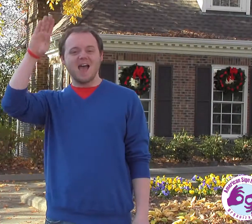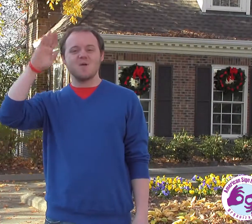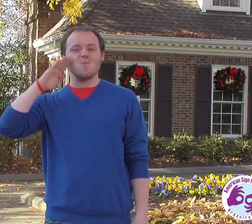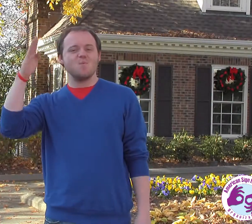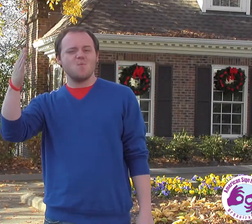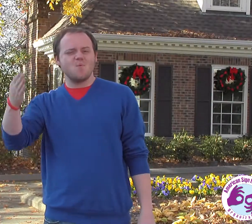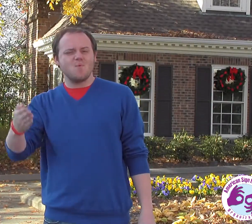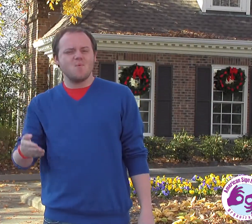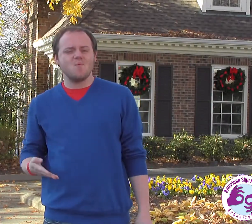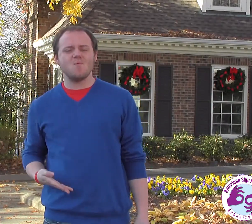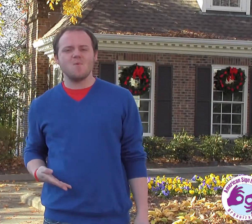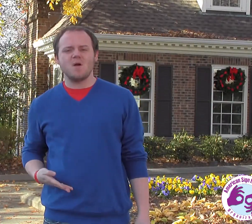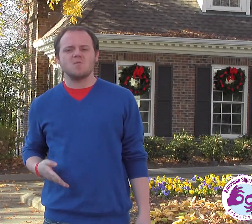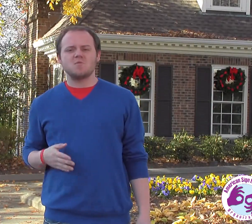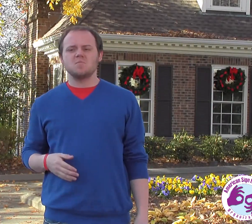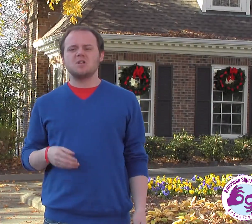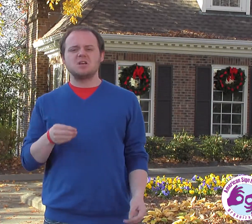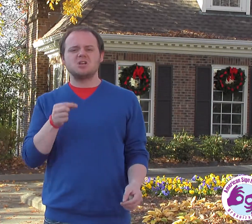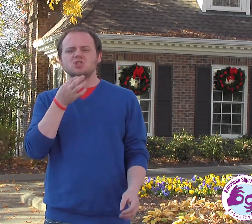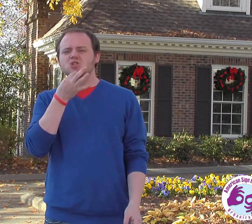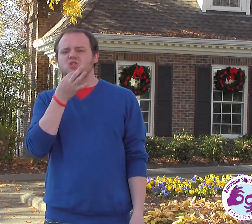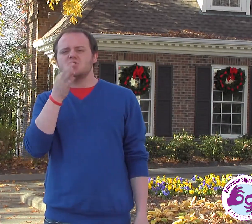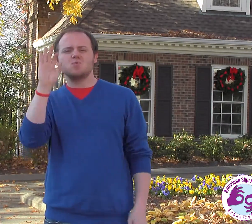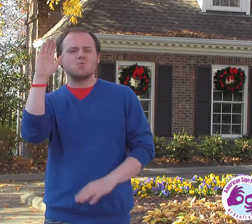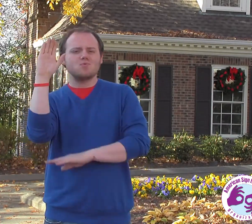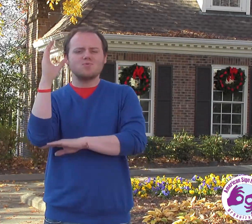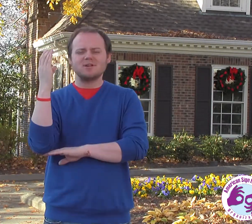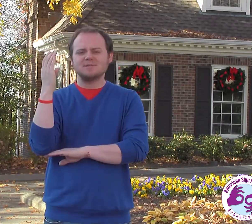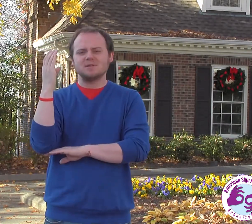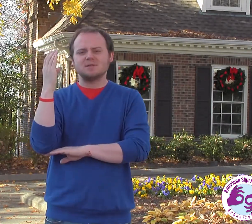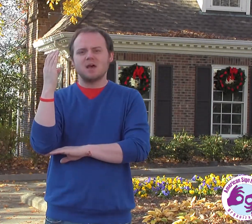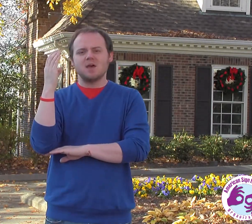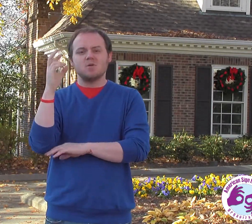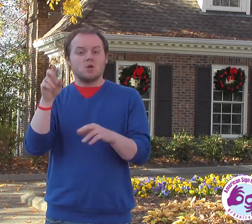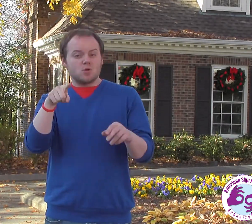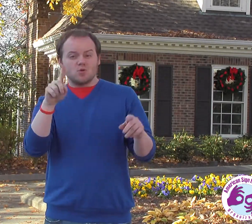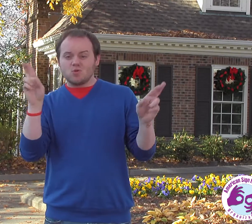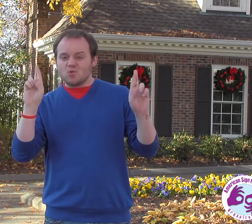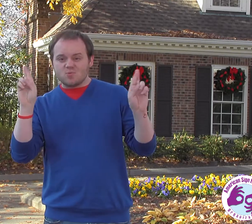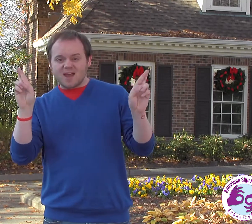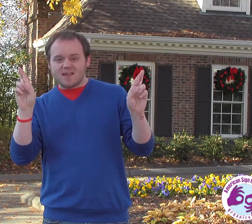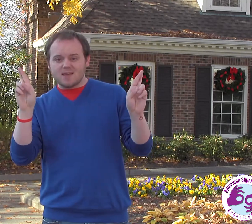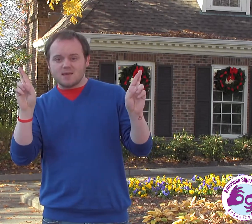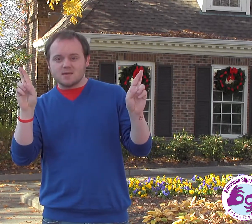Hello. Welcome! Soon it will be Christmas, are you ready?